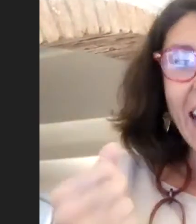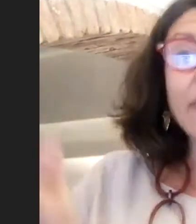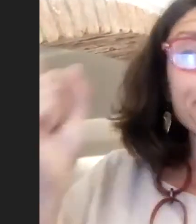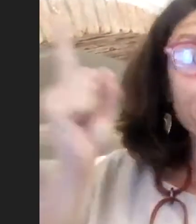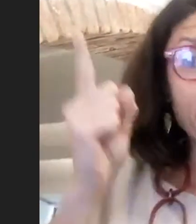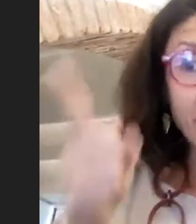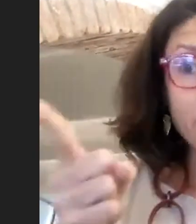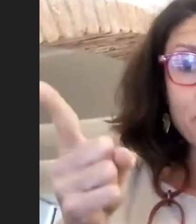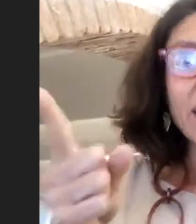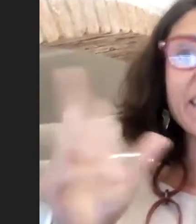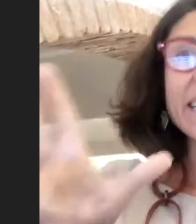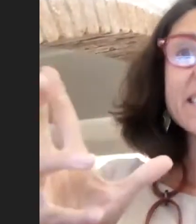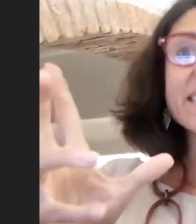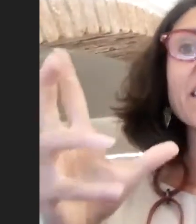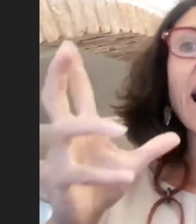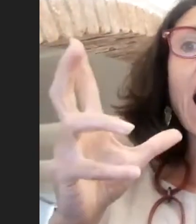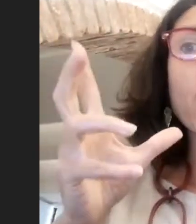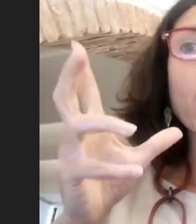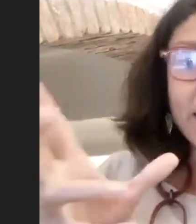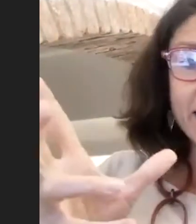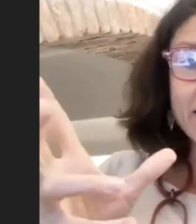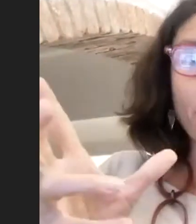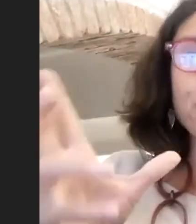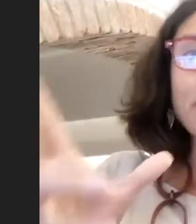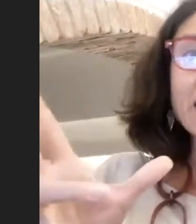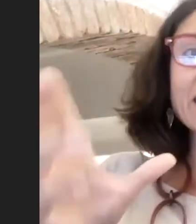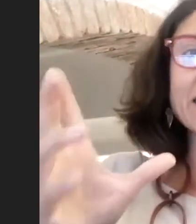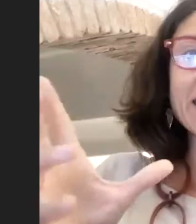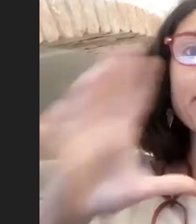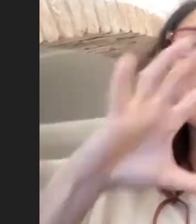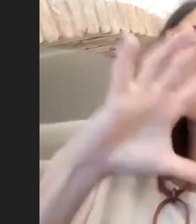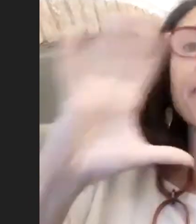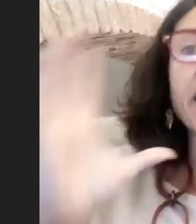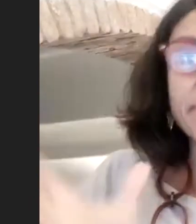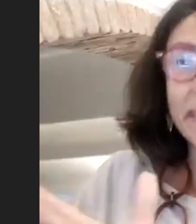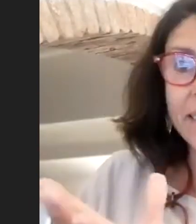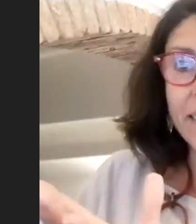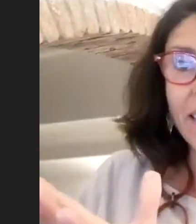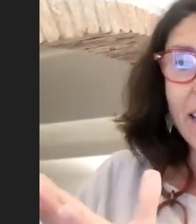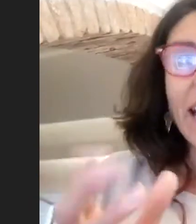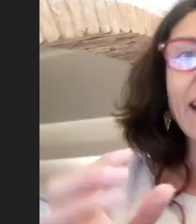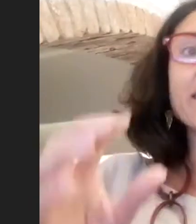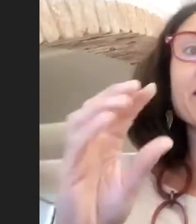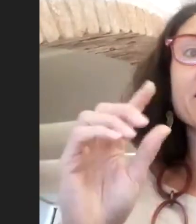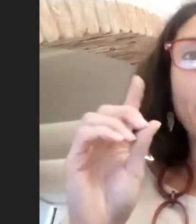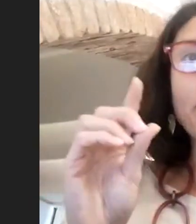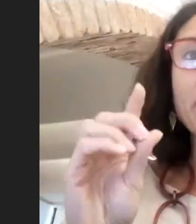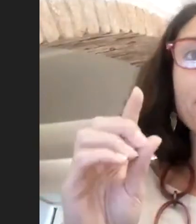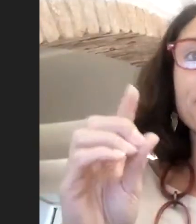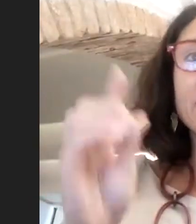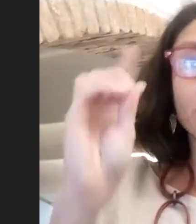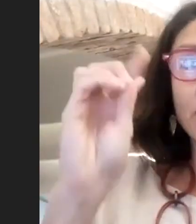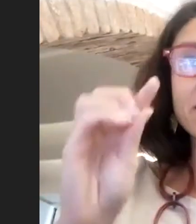And for them, this awareness of being in the same environment and the question